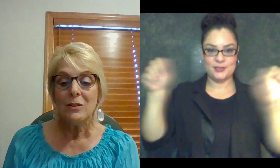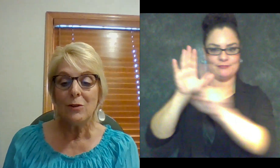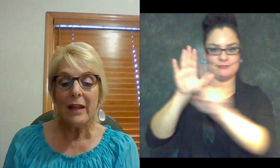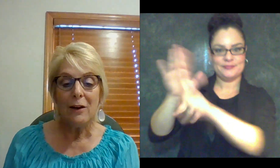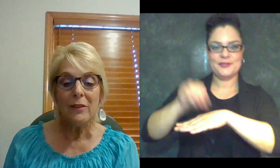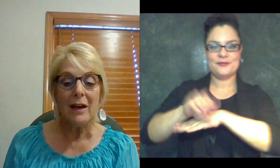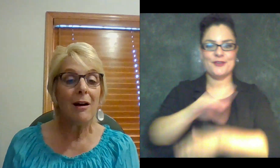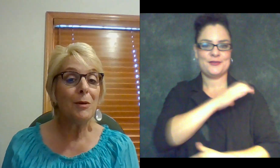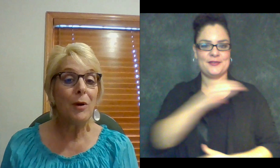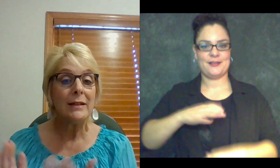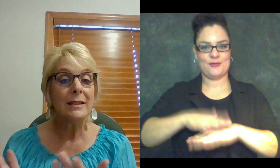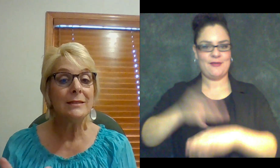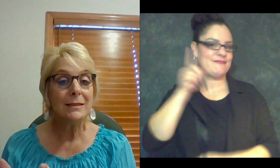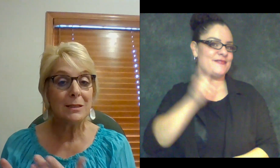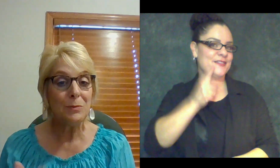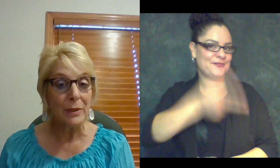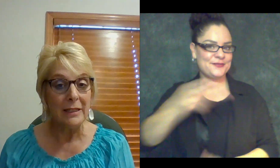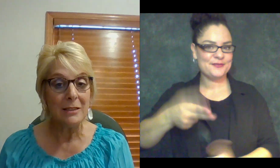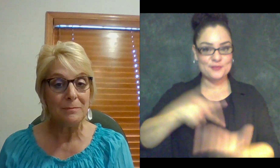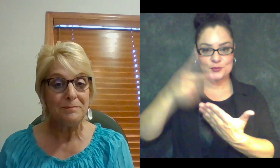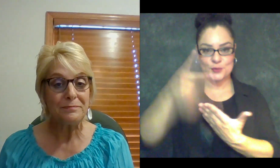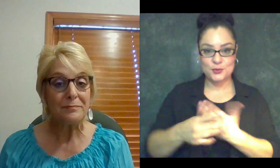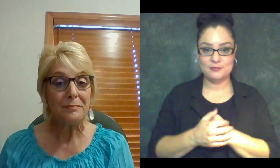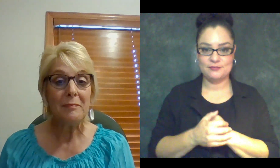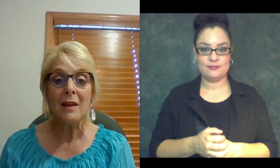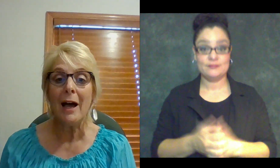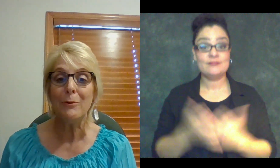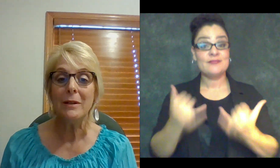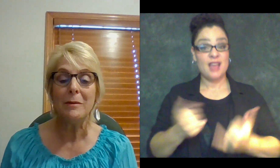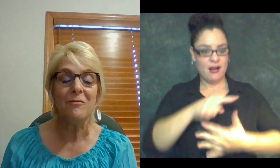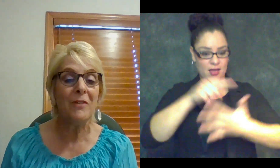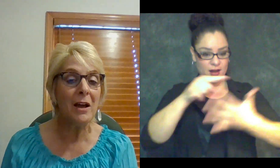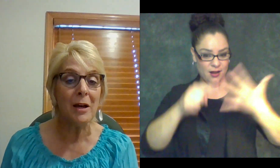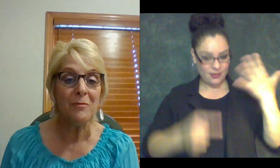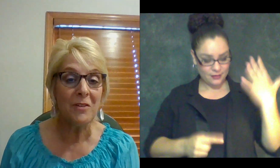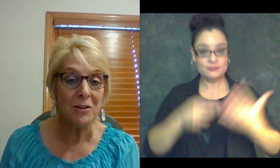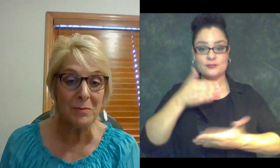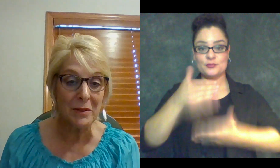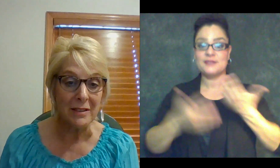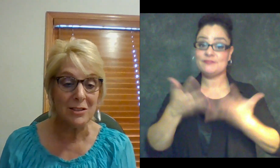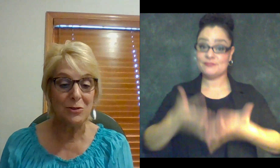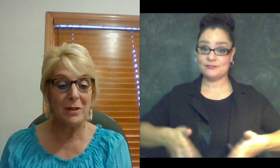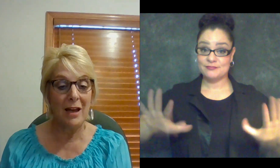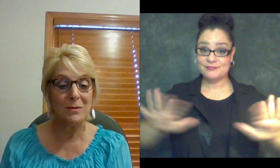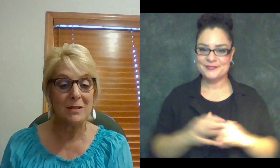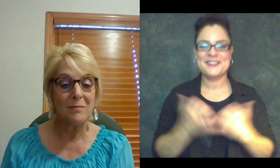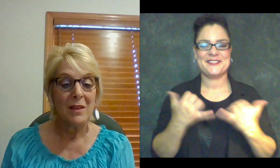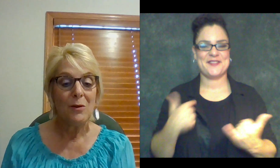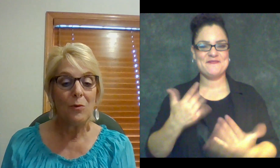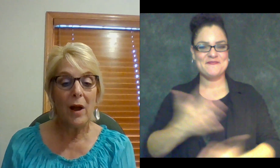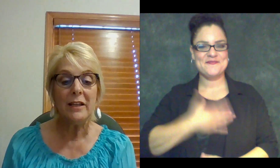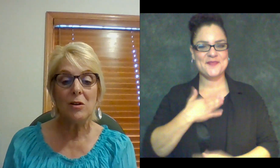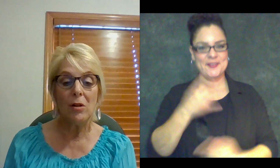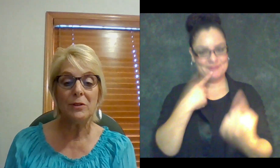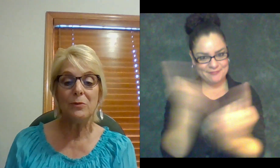So now that our process is complete, I am very pleased to announce Ryan Gollner was